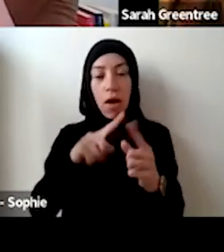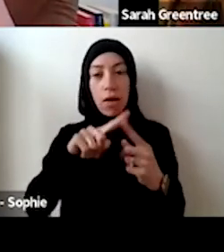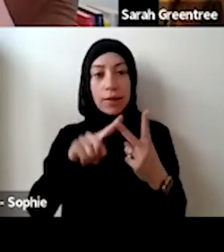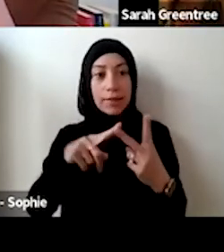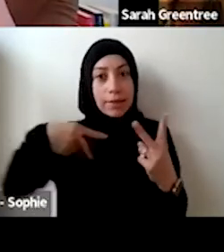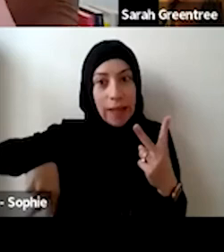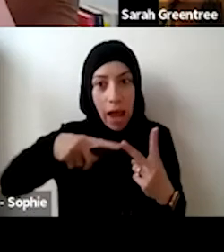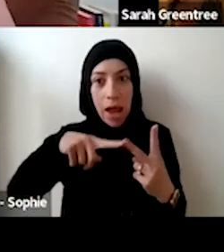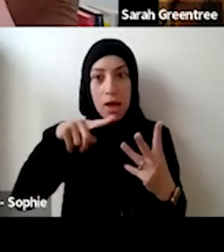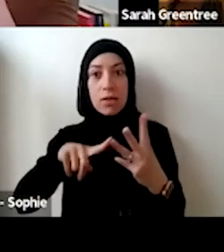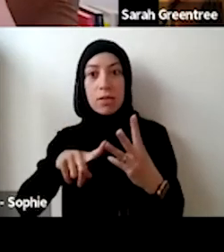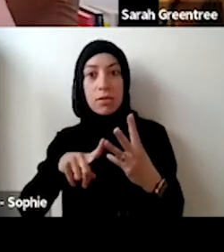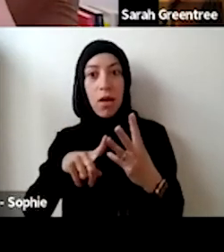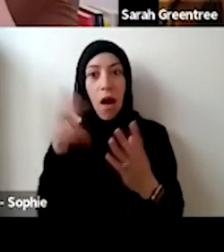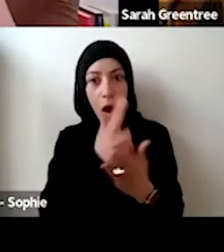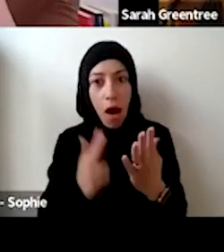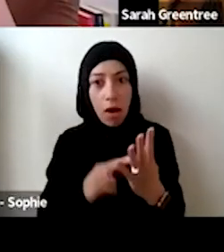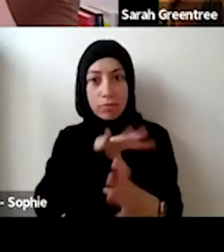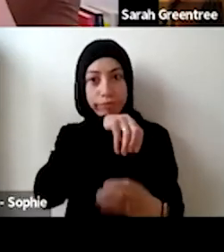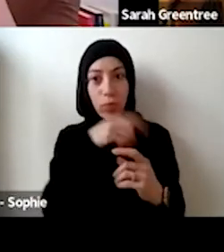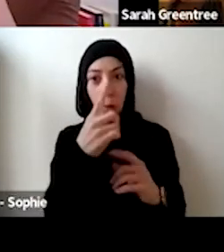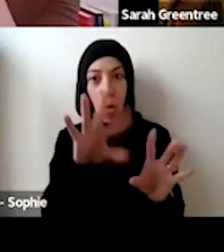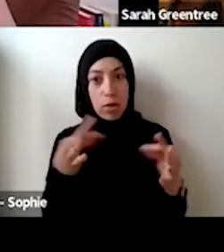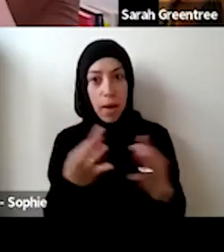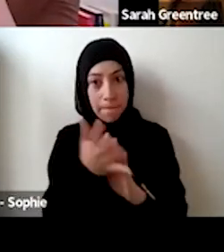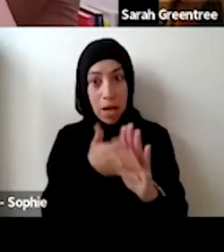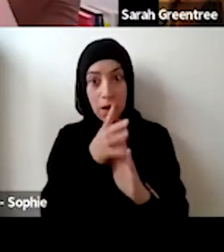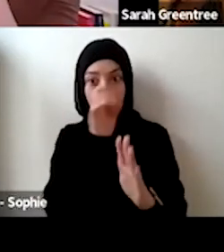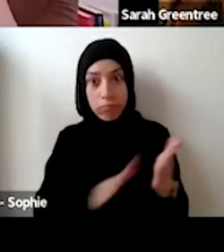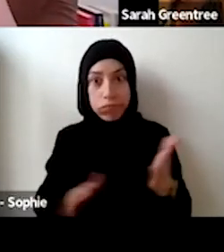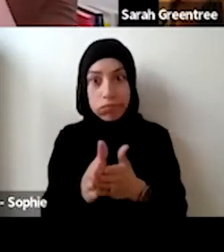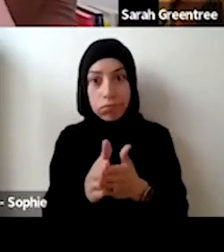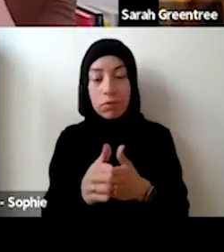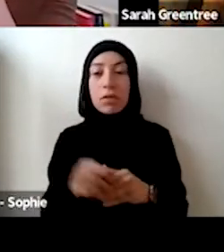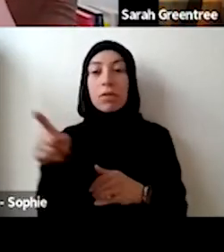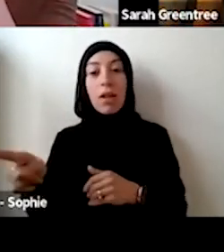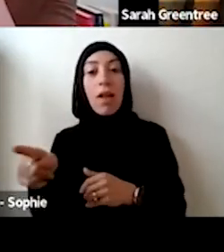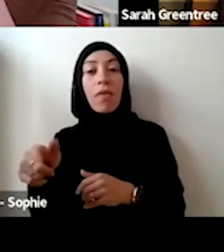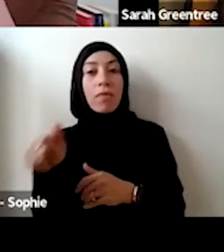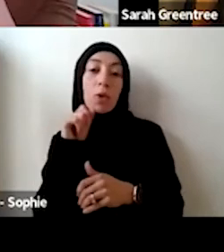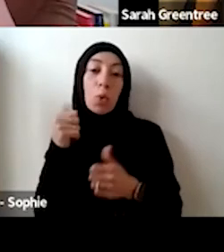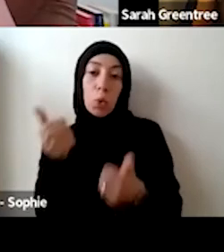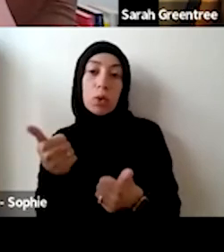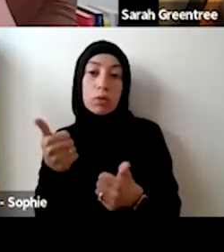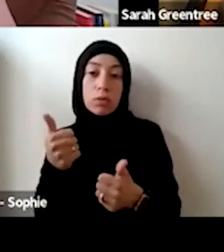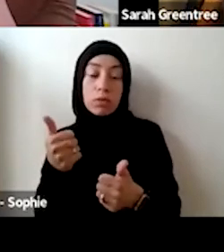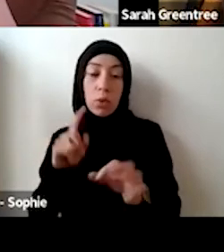Ben, I think that lead that sort of feeds into what Sarah was talking about around multi arts. with multi-arts, and if there is a clear distribution